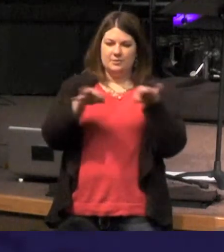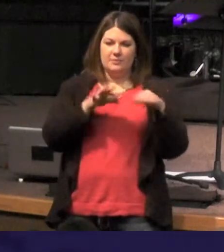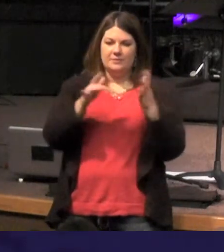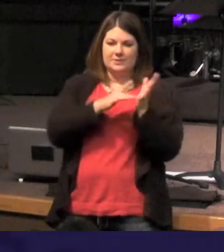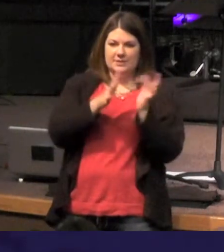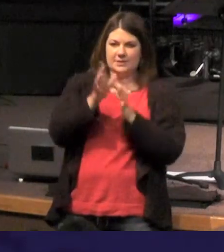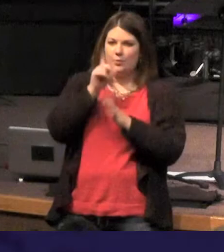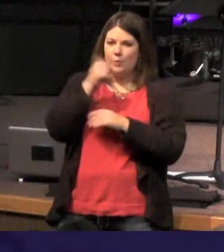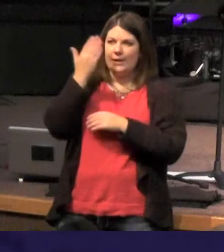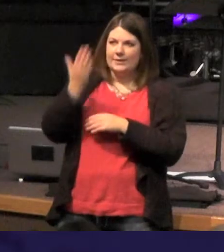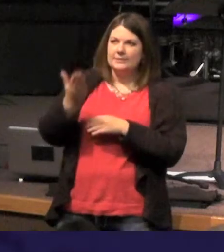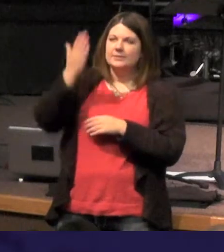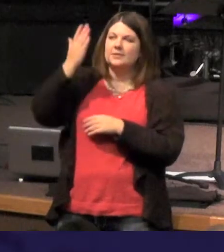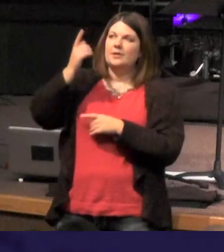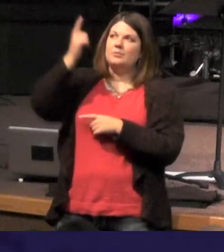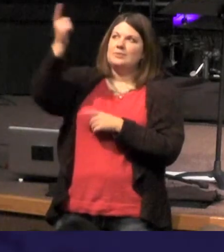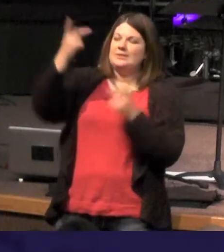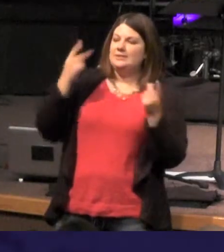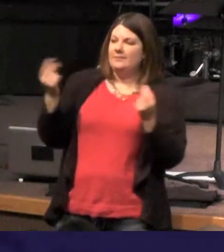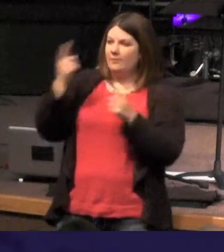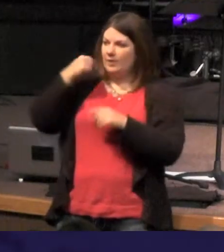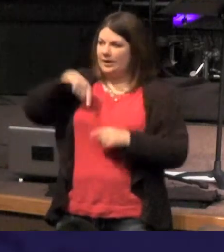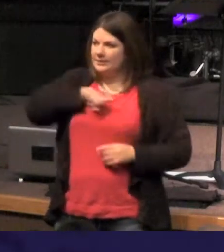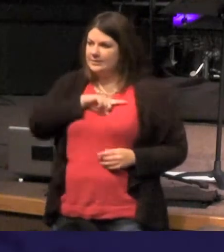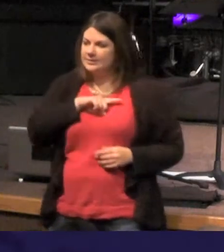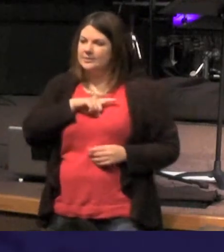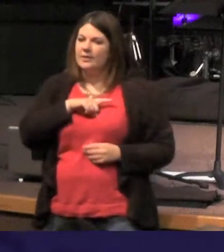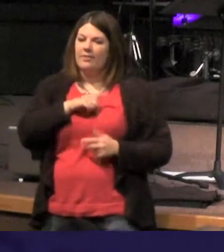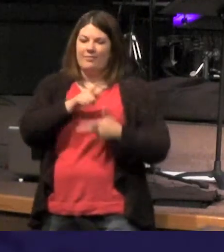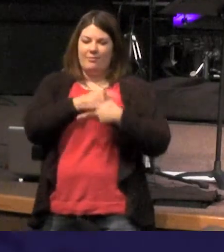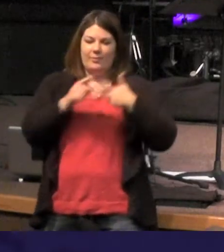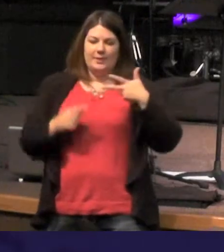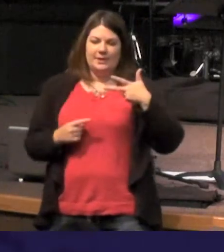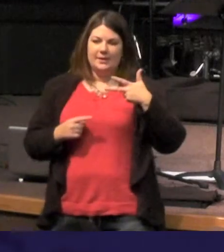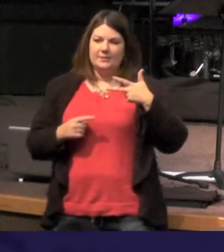and what he's done for us he's going to bring out three aspects